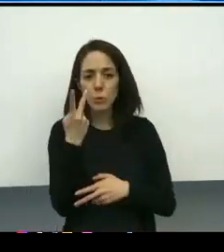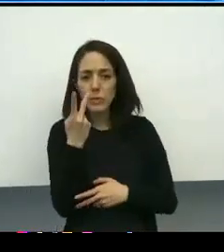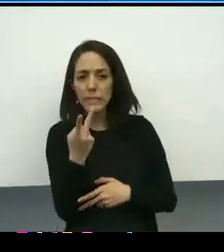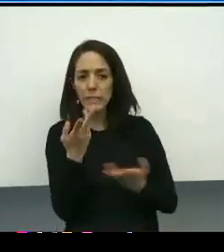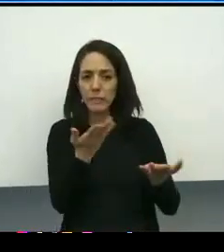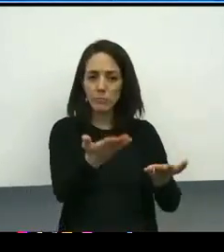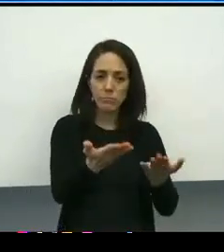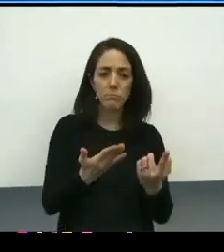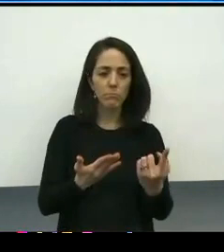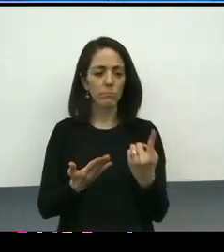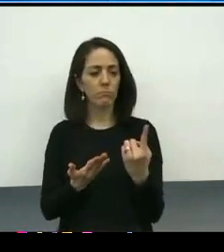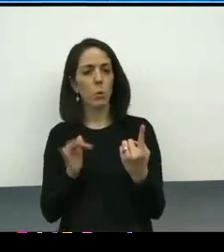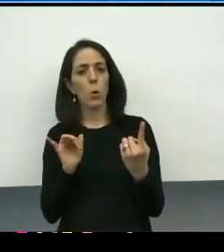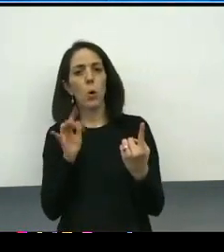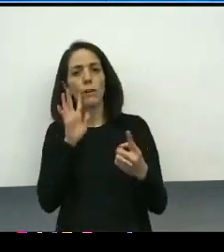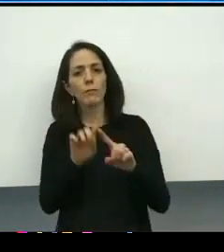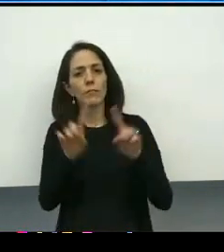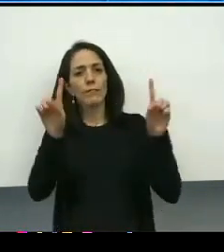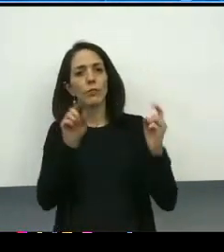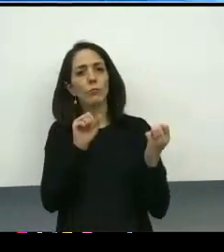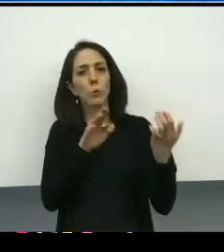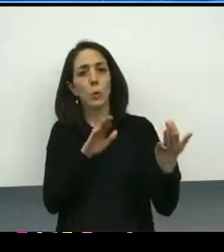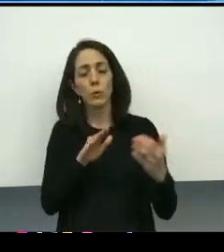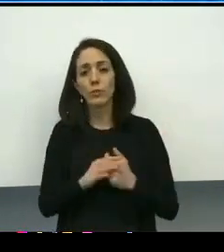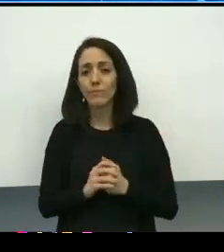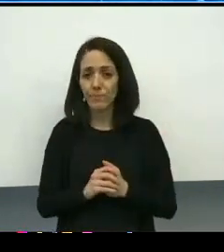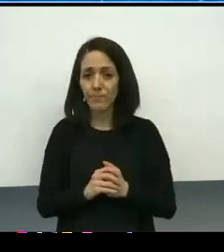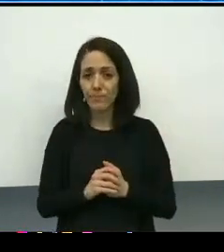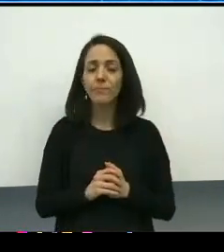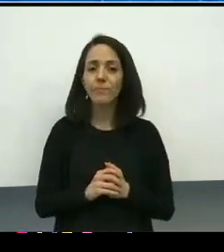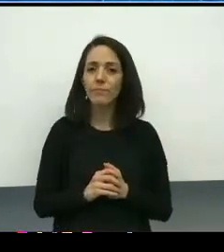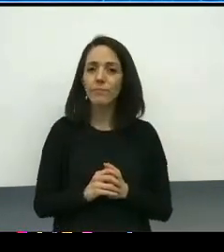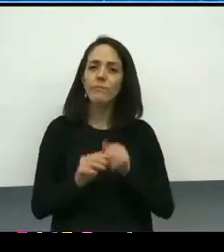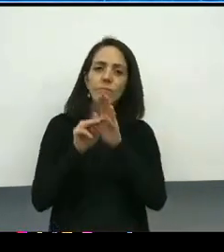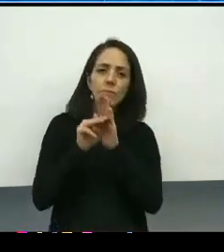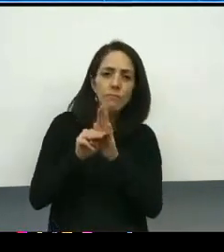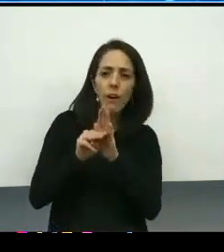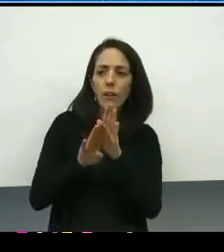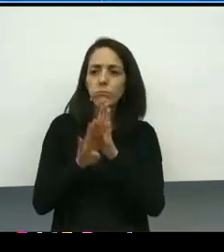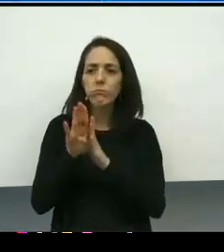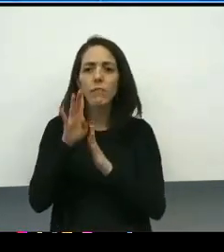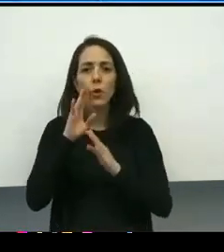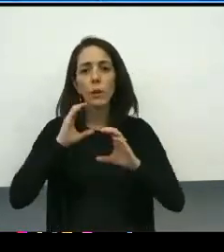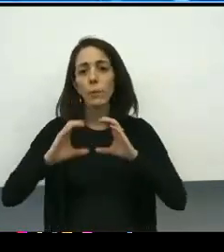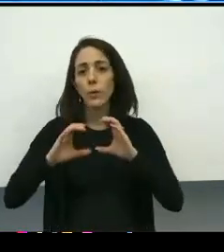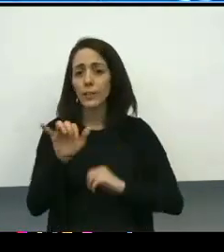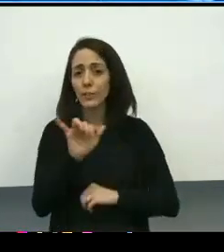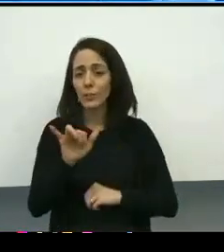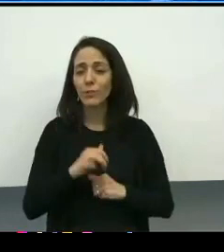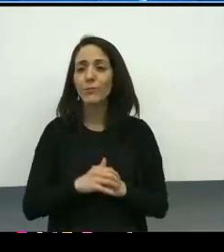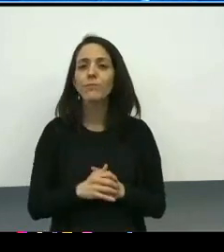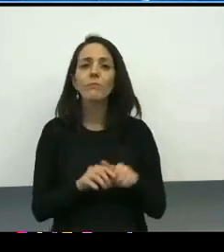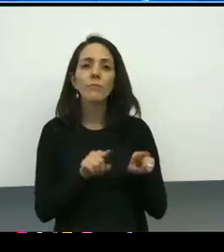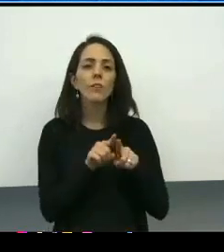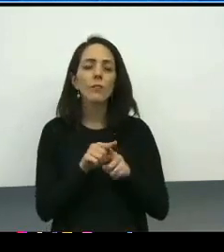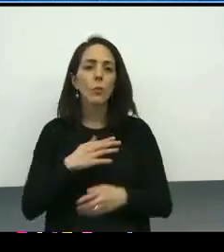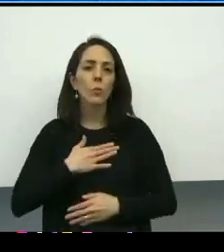And it also is this modeling, right? Like our meeting structures and communication. And then to be willing and open enough,